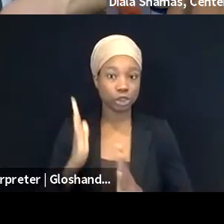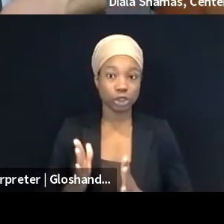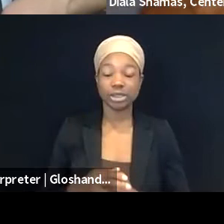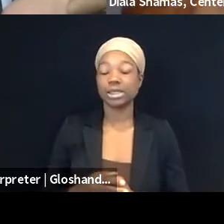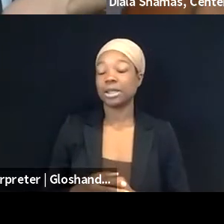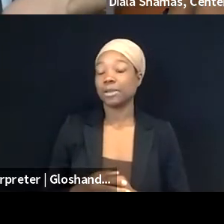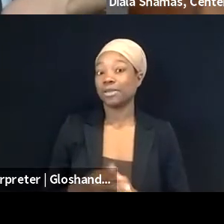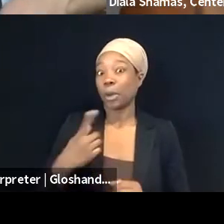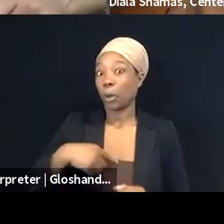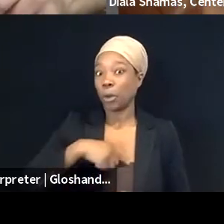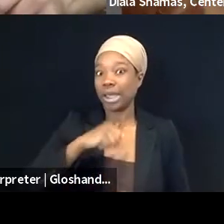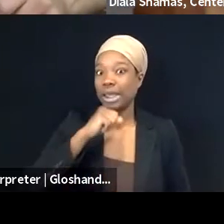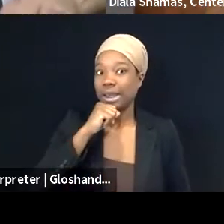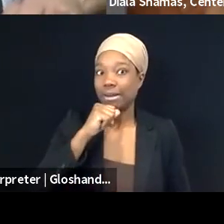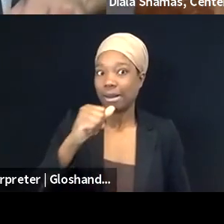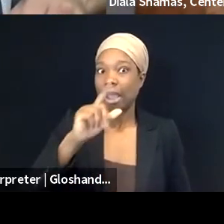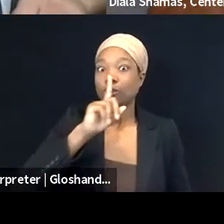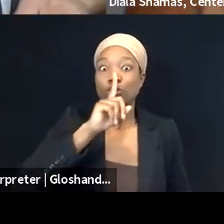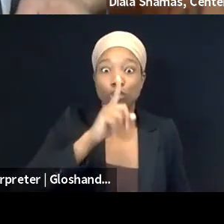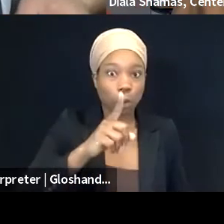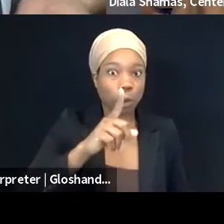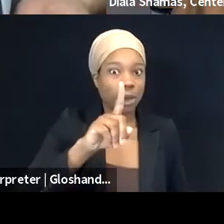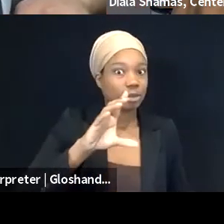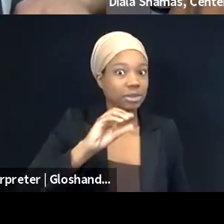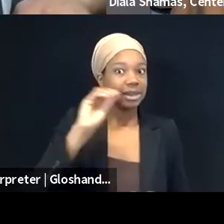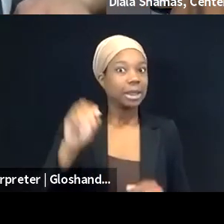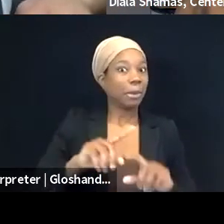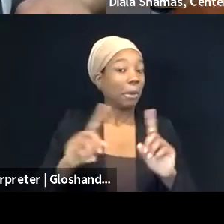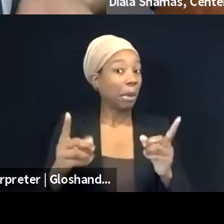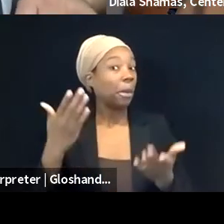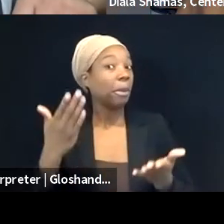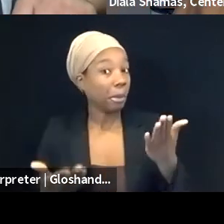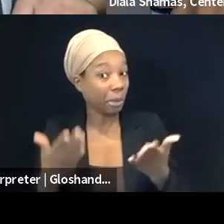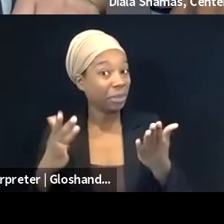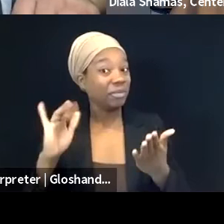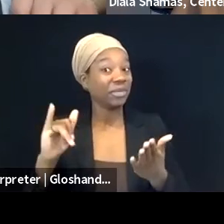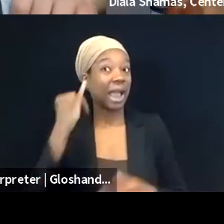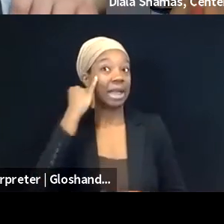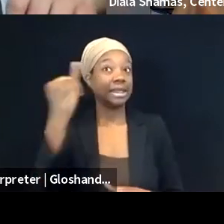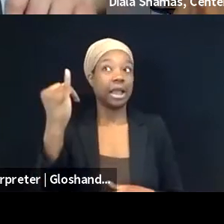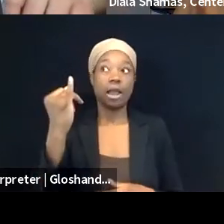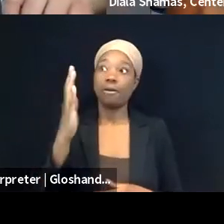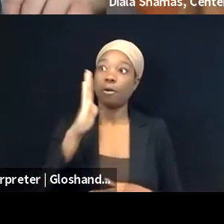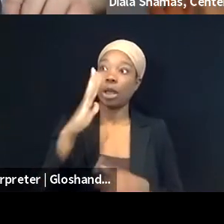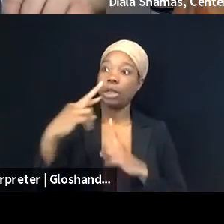this idea that you're going to be maybe sued or maybe found liable under some various laws is sort of